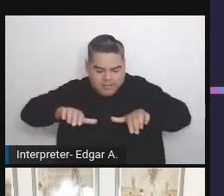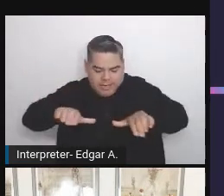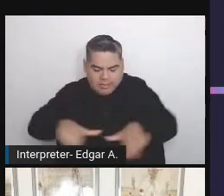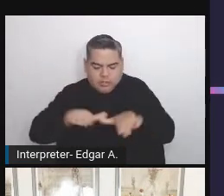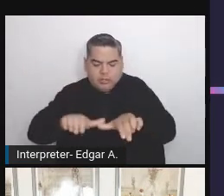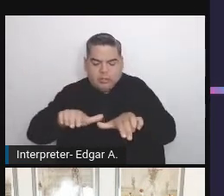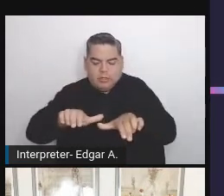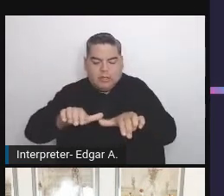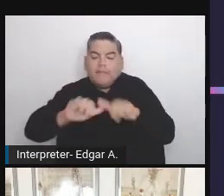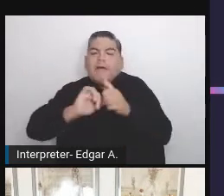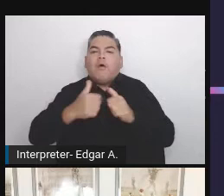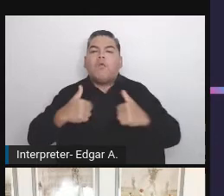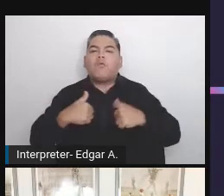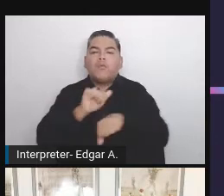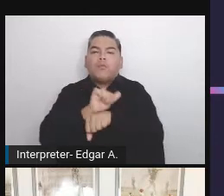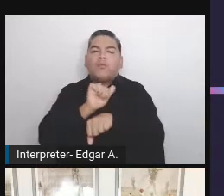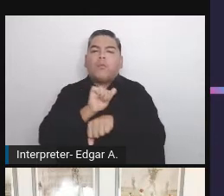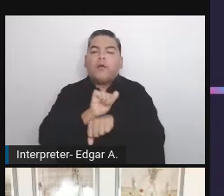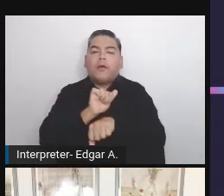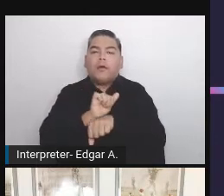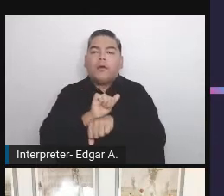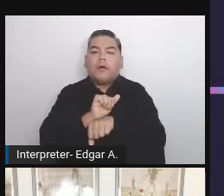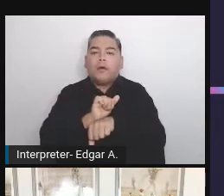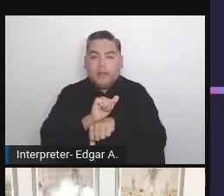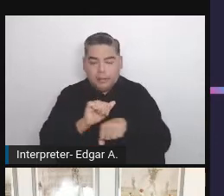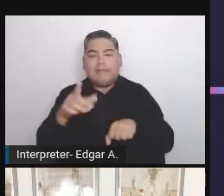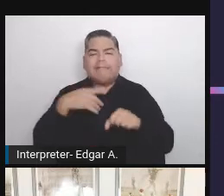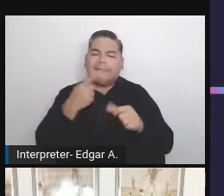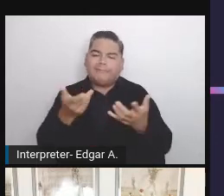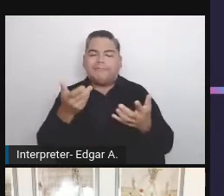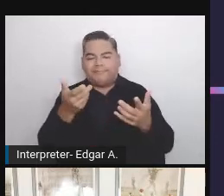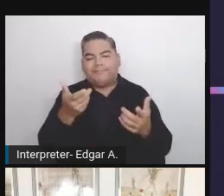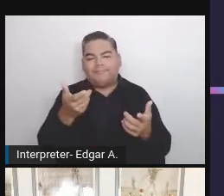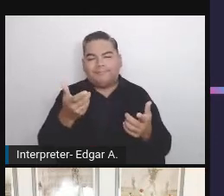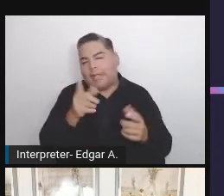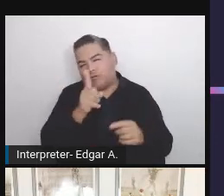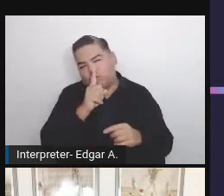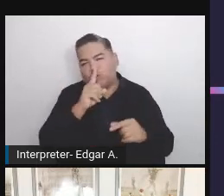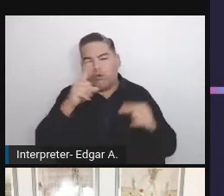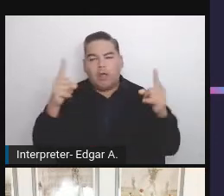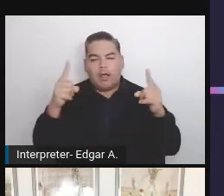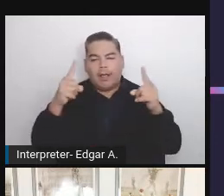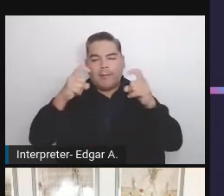While it can be a bit complicated at some point,